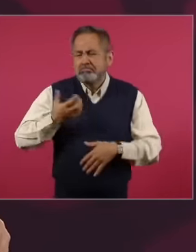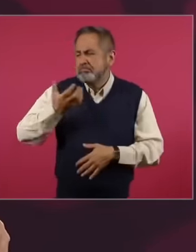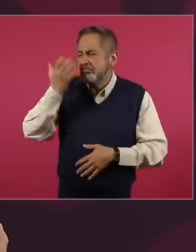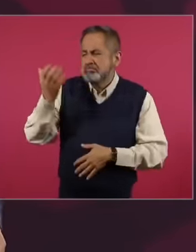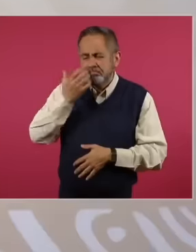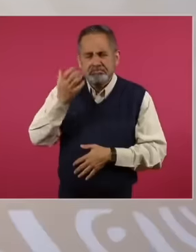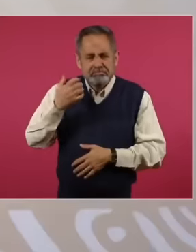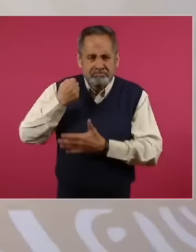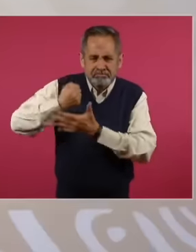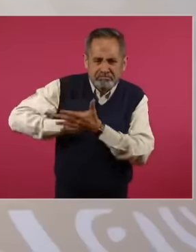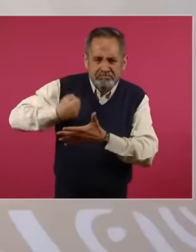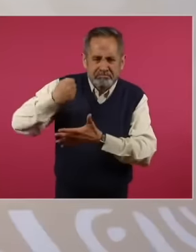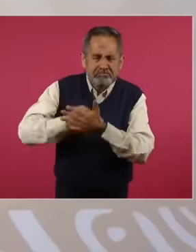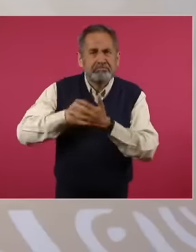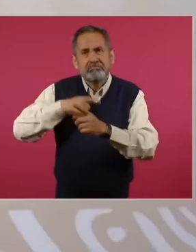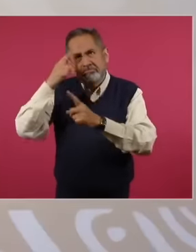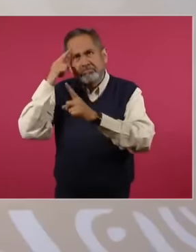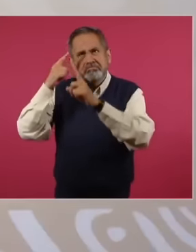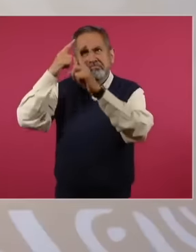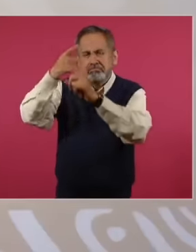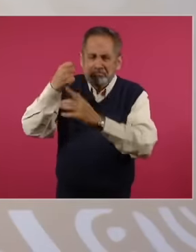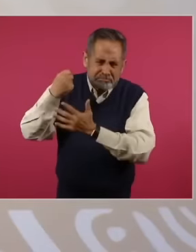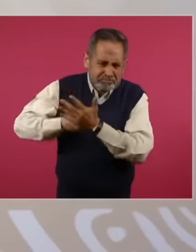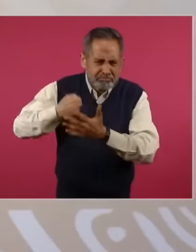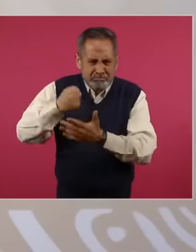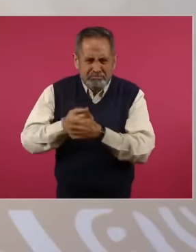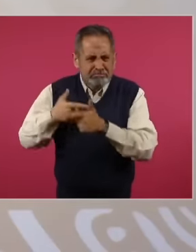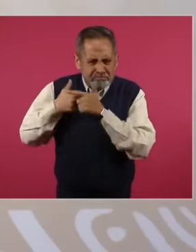fighting for our ideals for our principles for causes